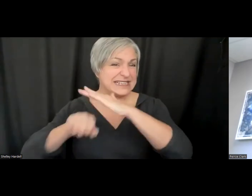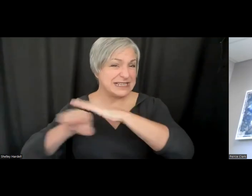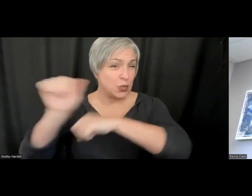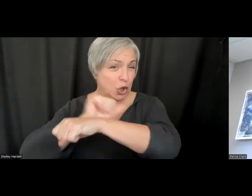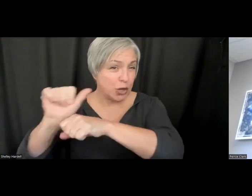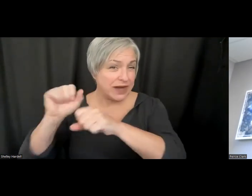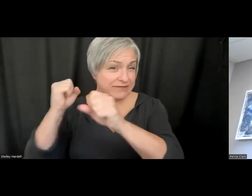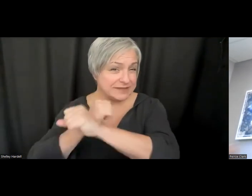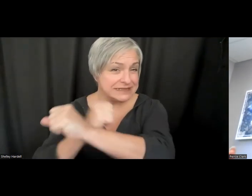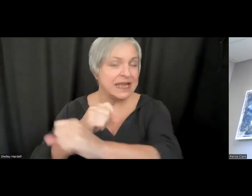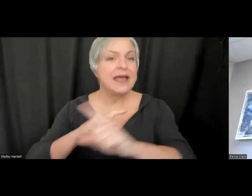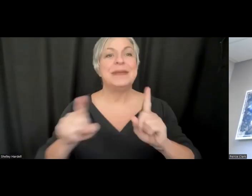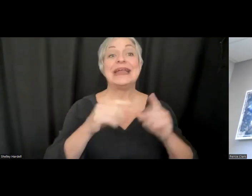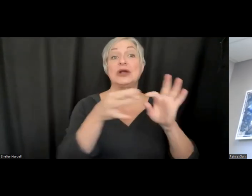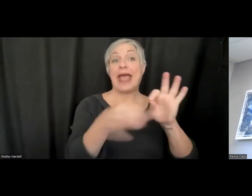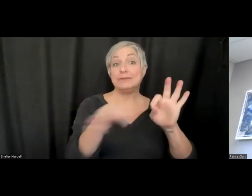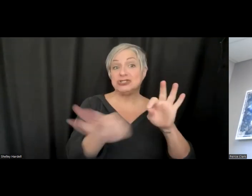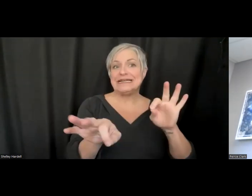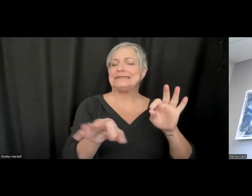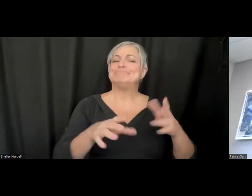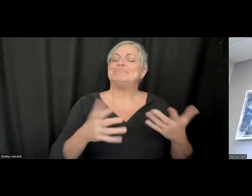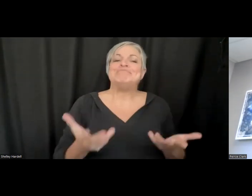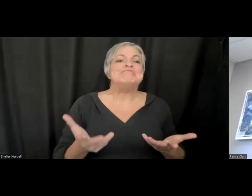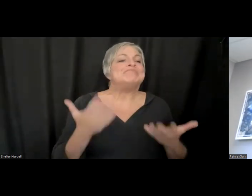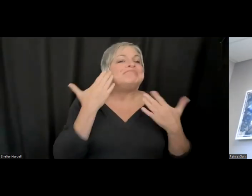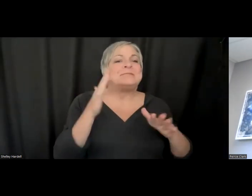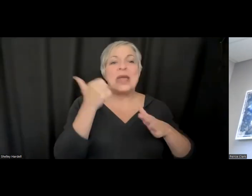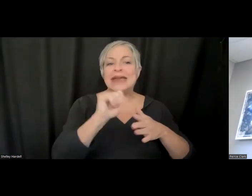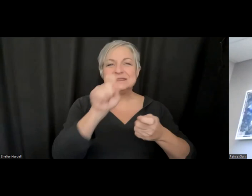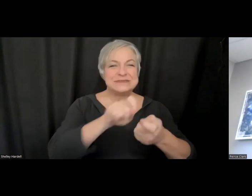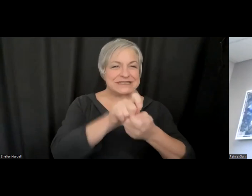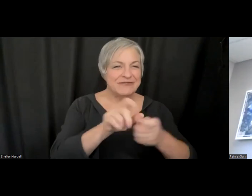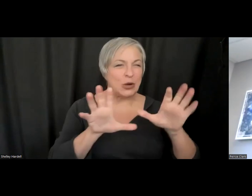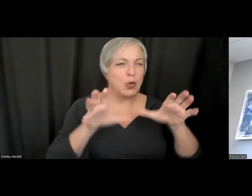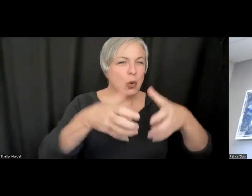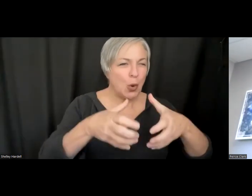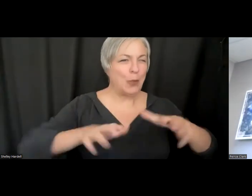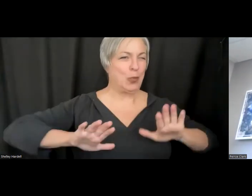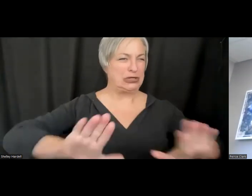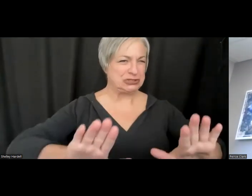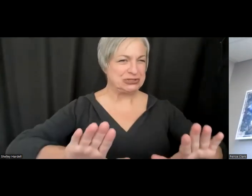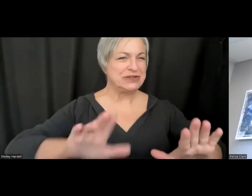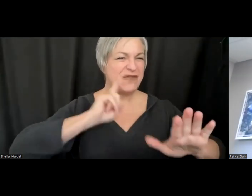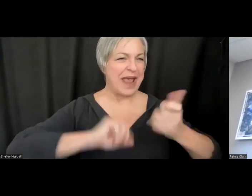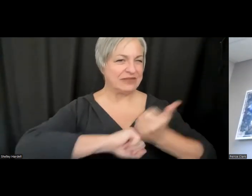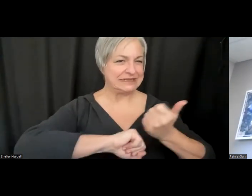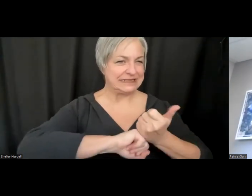group that is doing a lot of push on the advocacy side. I did also have kind of a general question for the community, too.